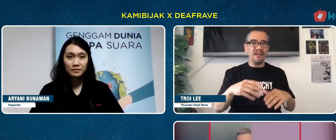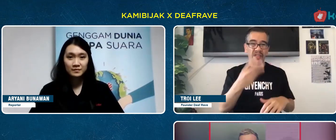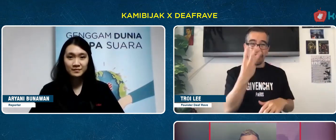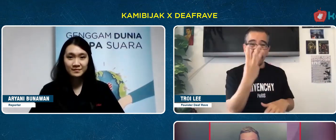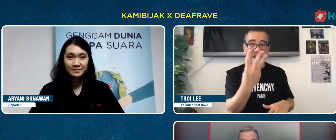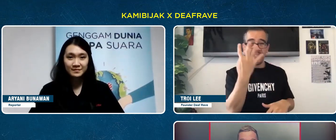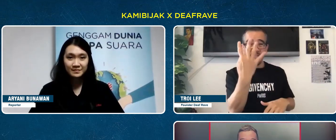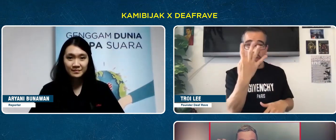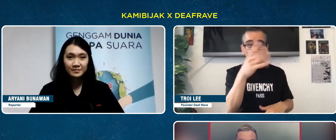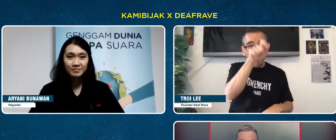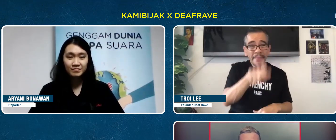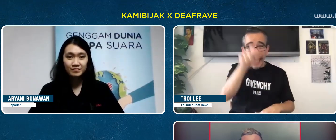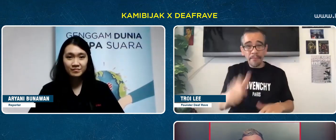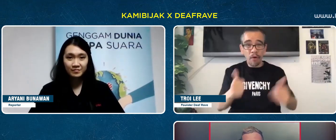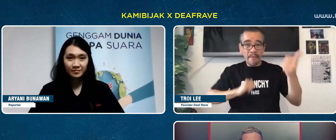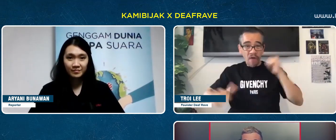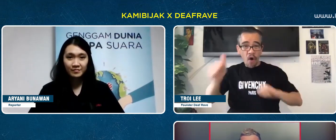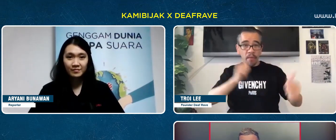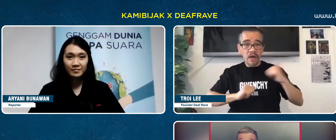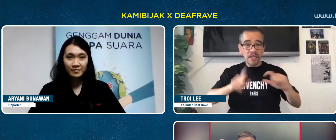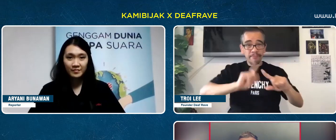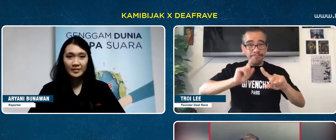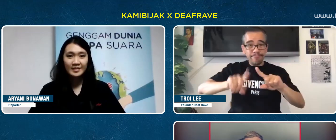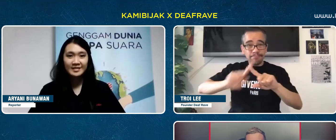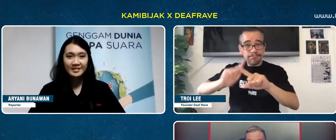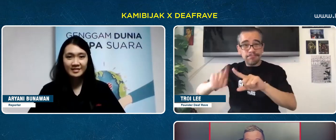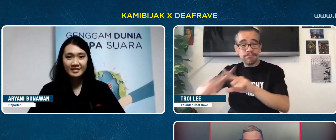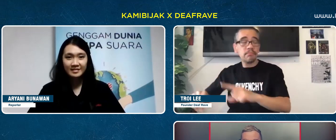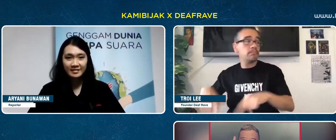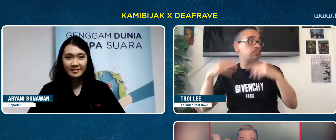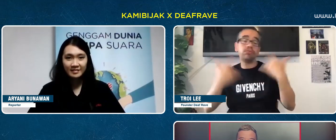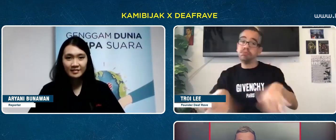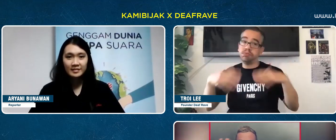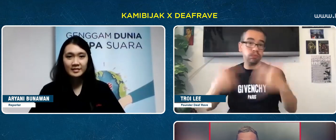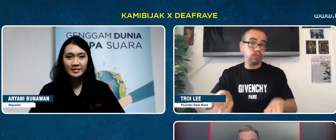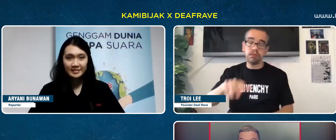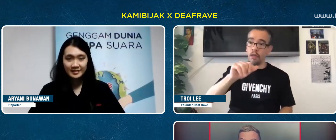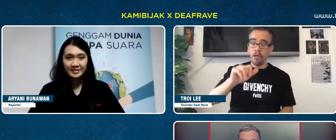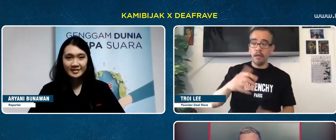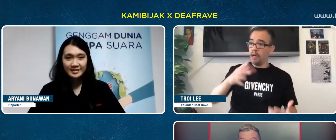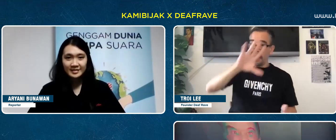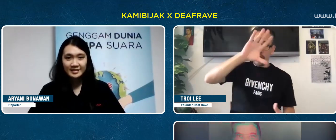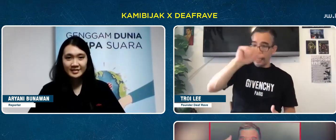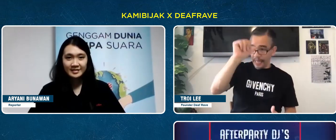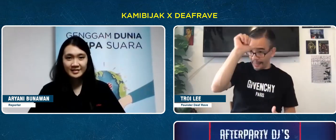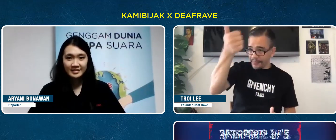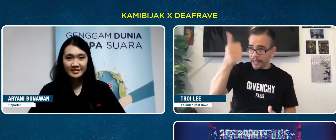Three, four different shows. Wow, gibberish.